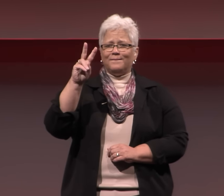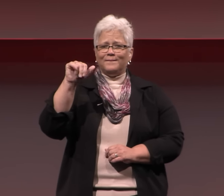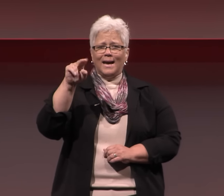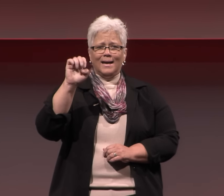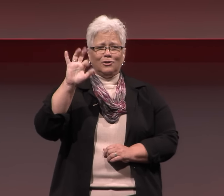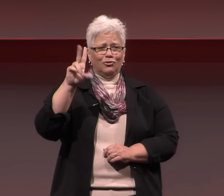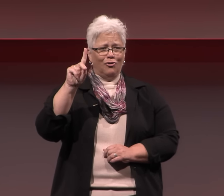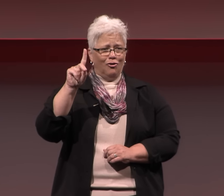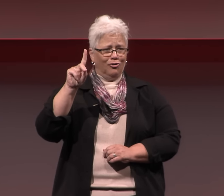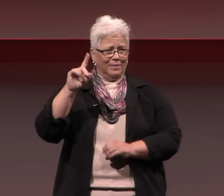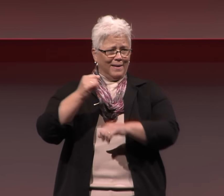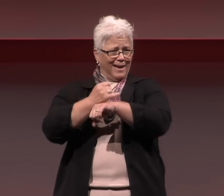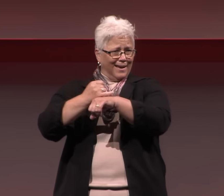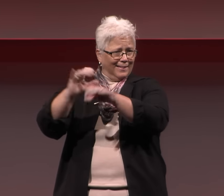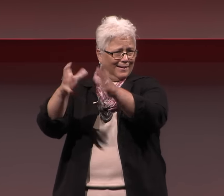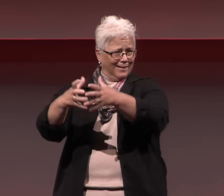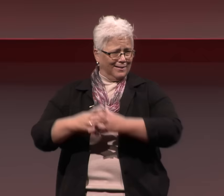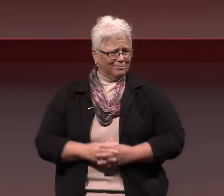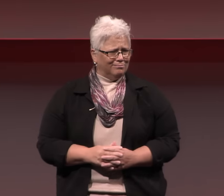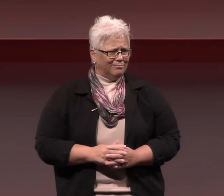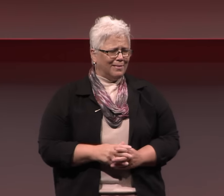the island Martha's Vineyard